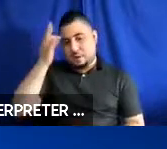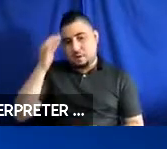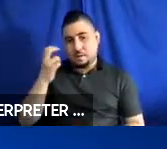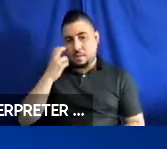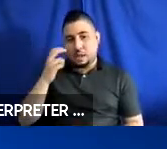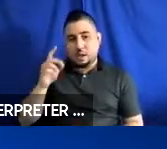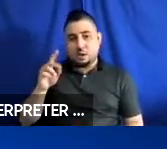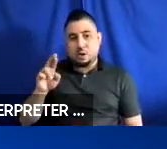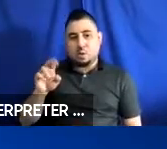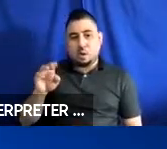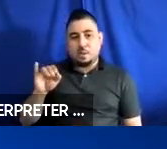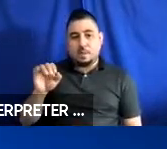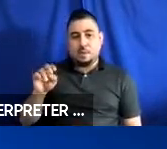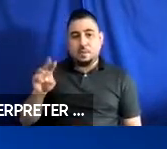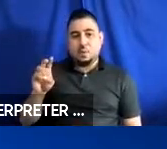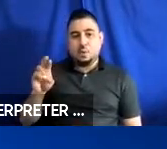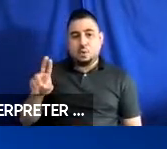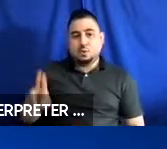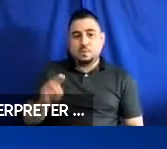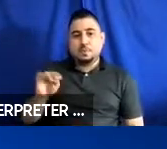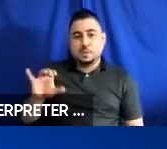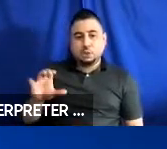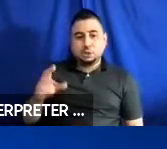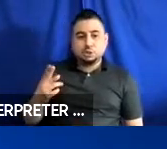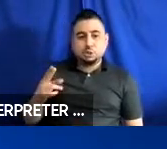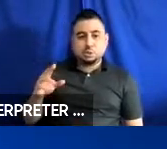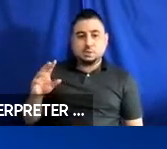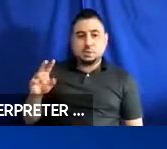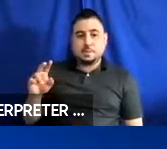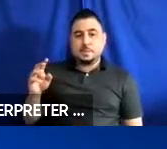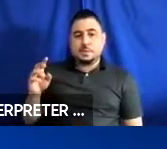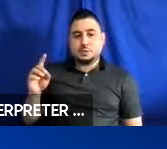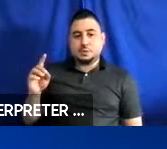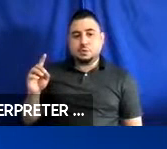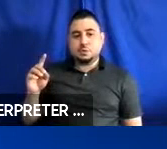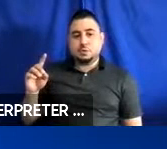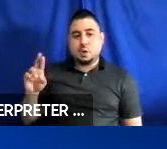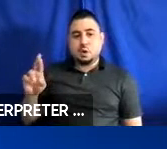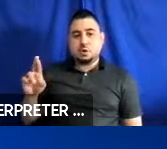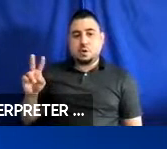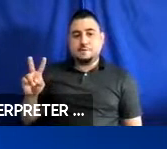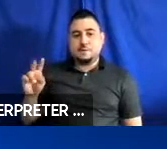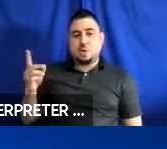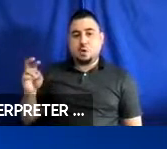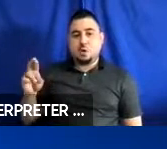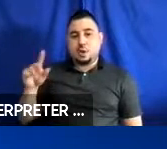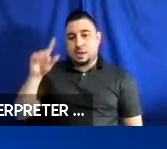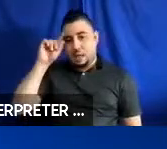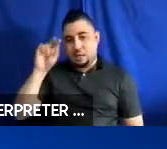Robin Brewer, University of Michigan, Dr. Christian Vogler, at Gallaudet University,